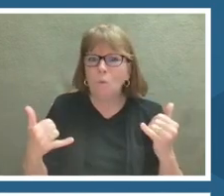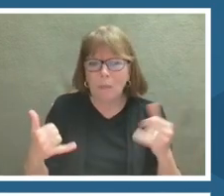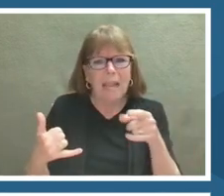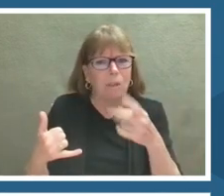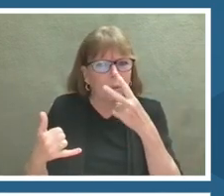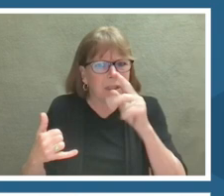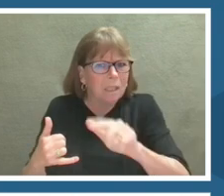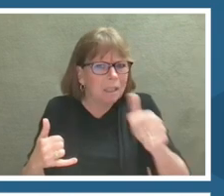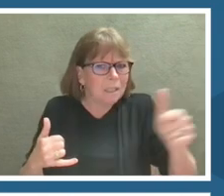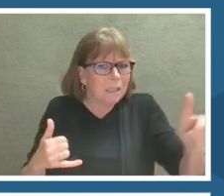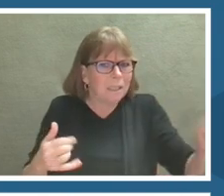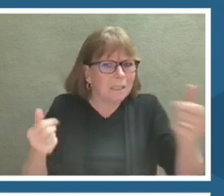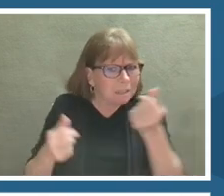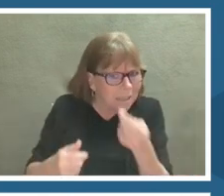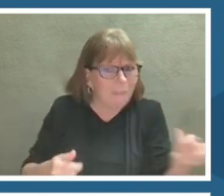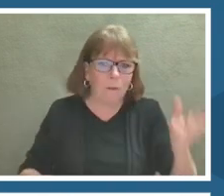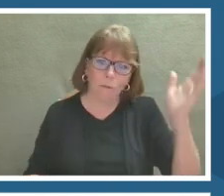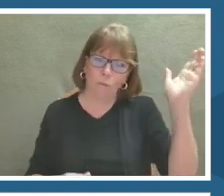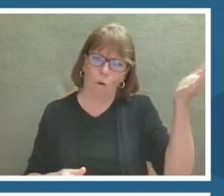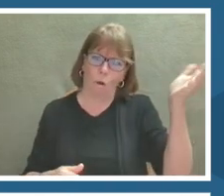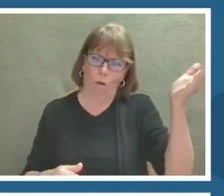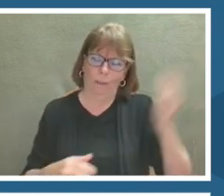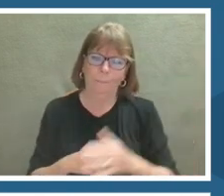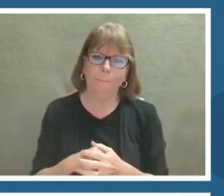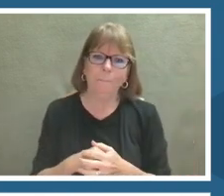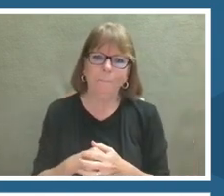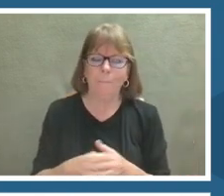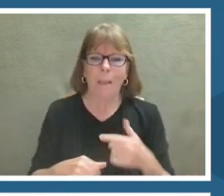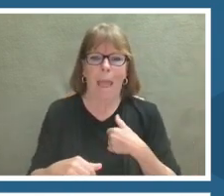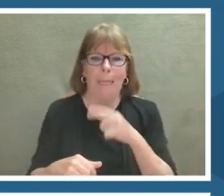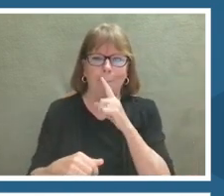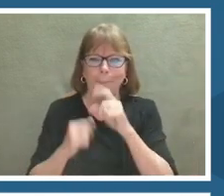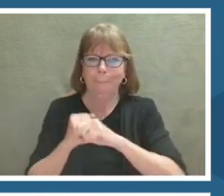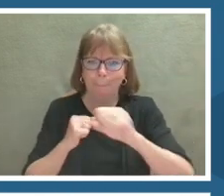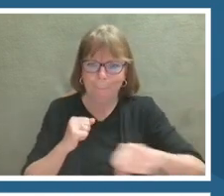Before we get farther in the talk, some quick housekeeping.